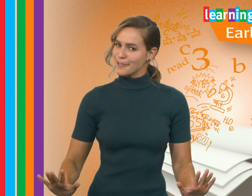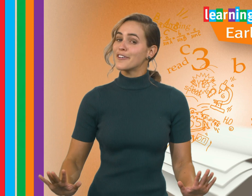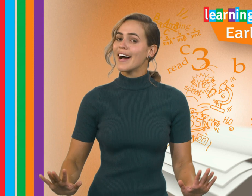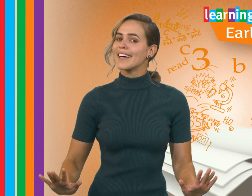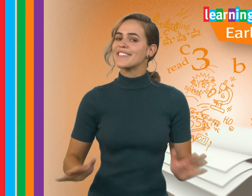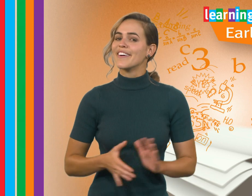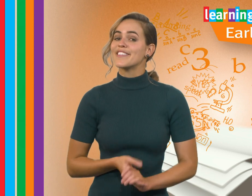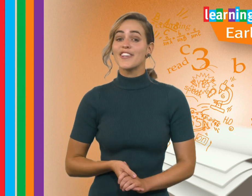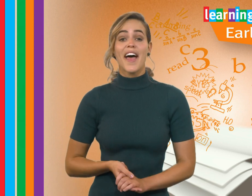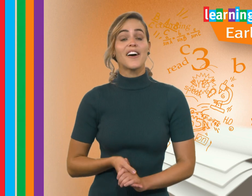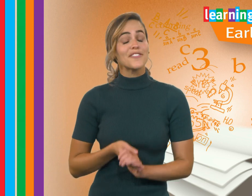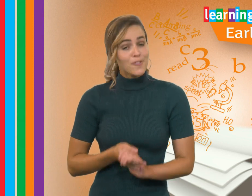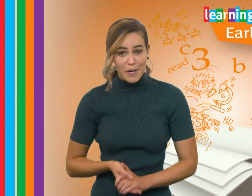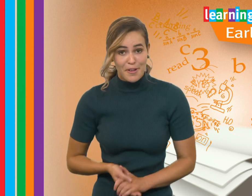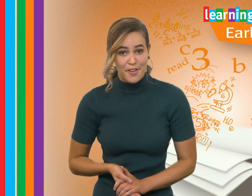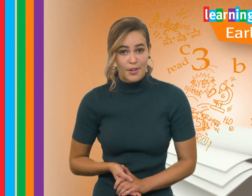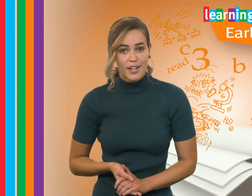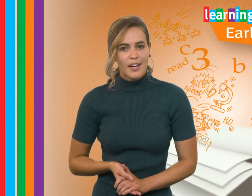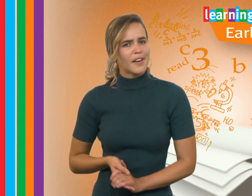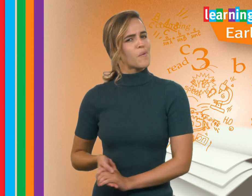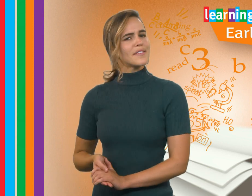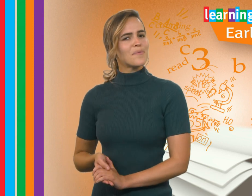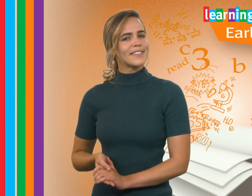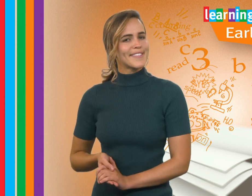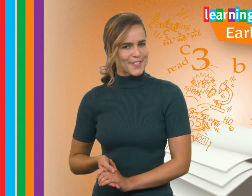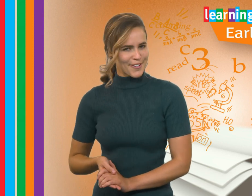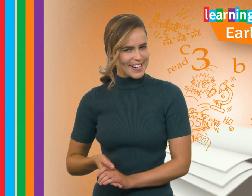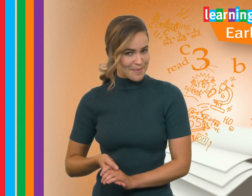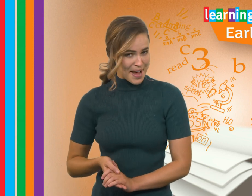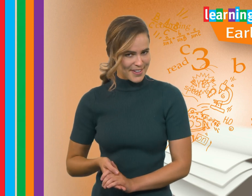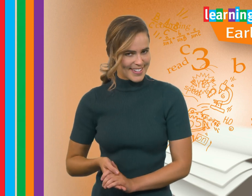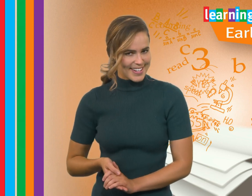Laura is going to share a story with you and I wonder what this story is about.